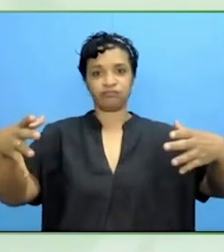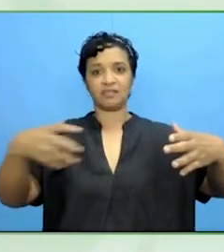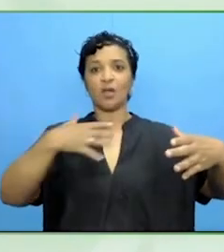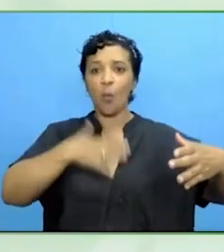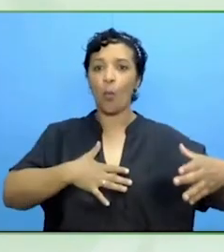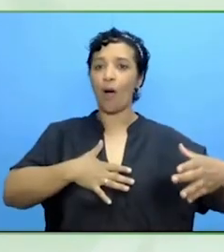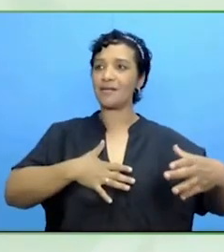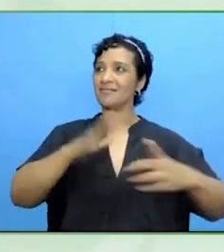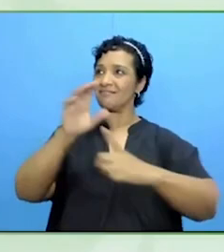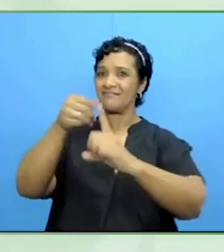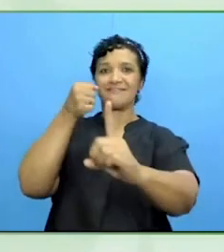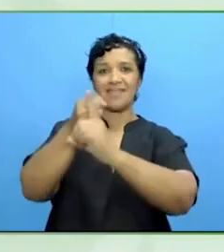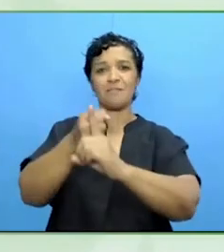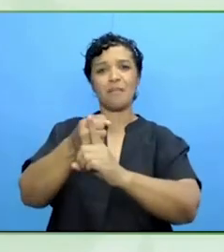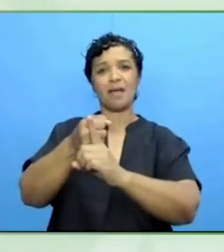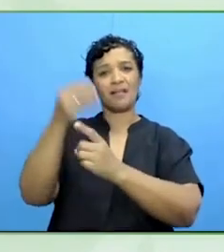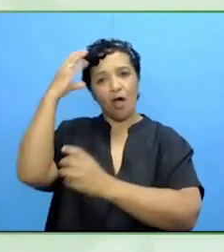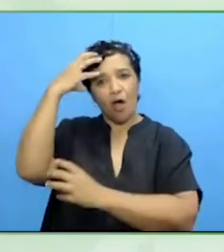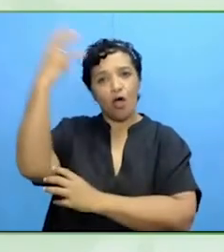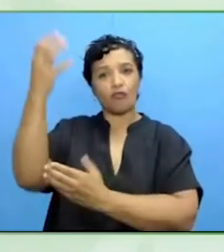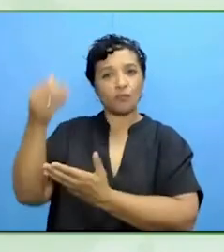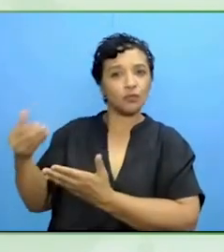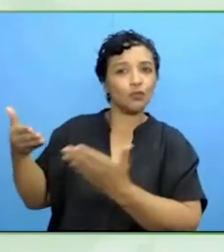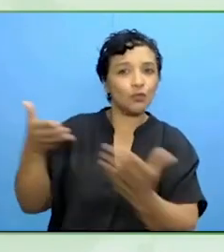We want to work with authorities to make change.